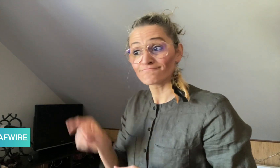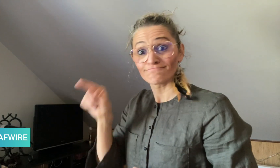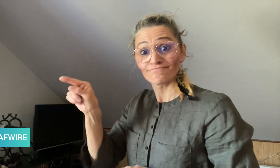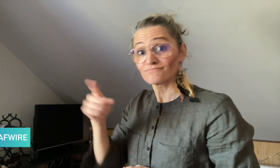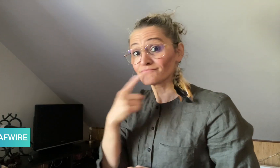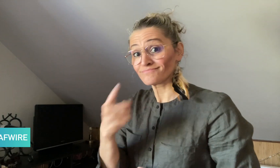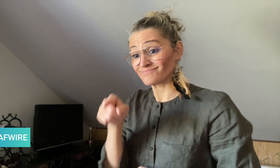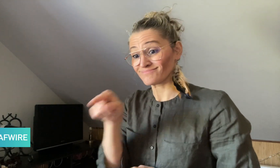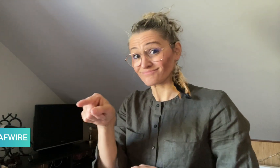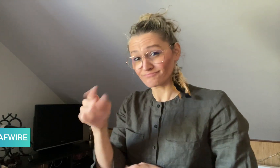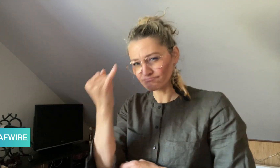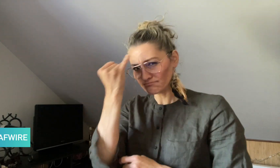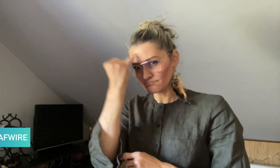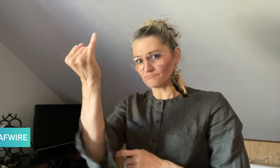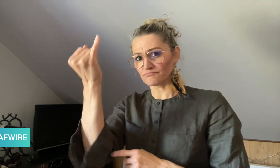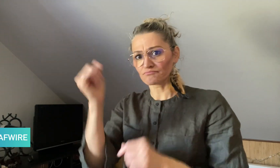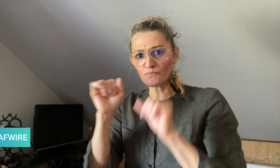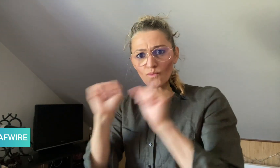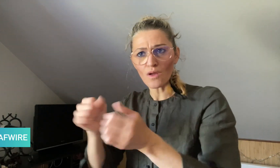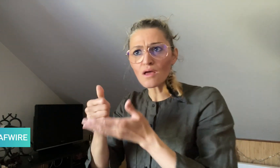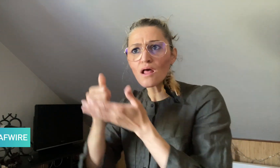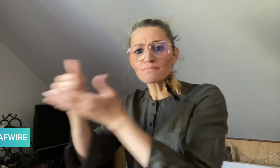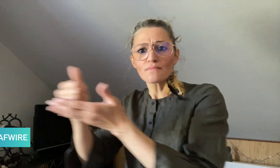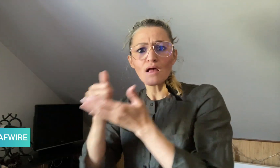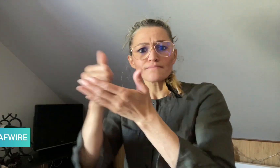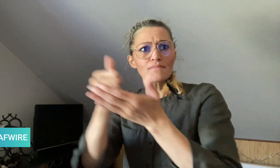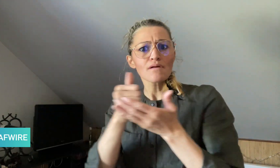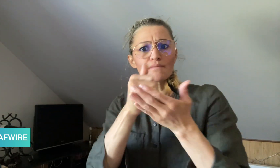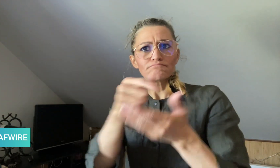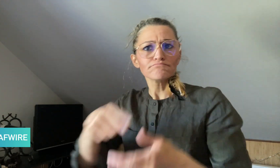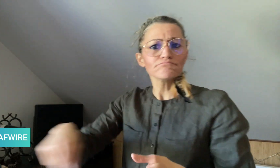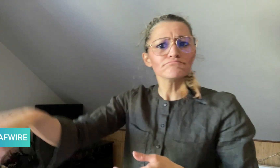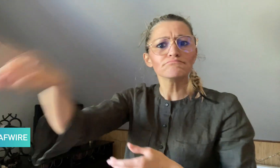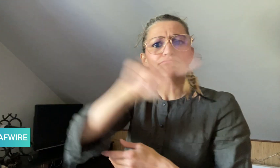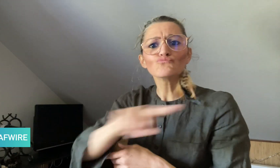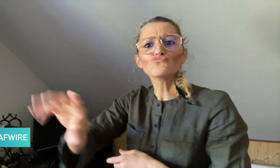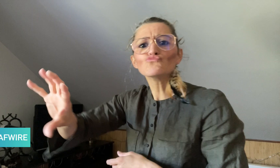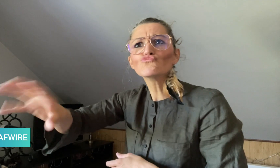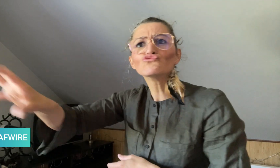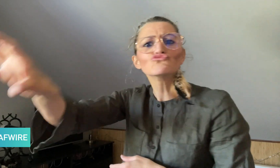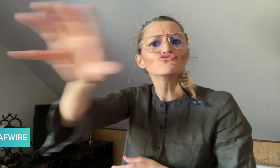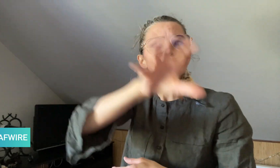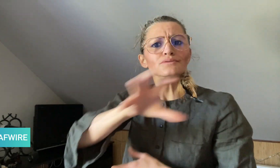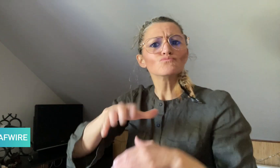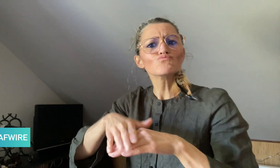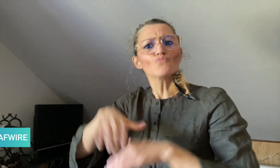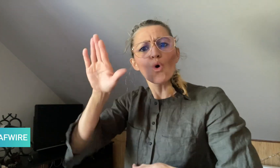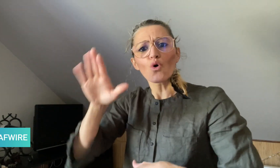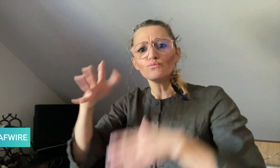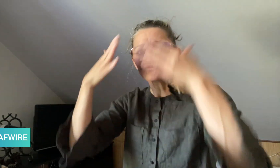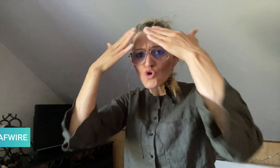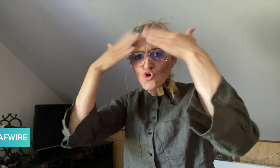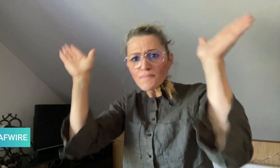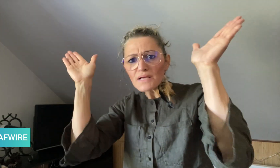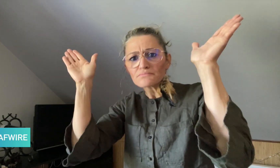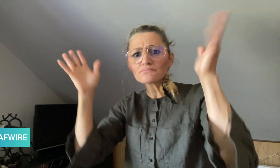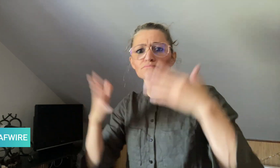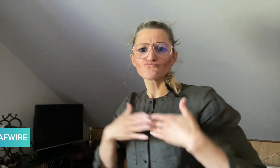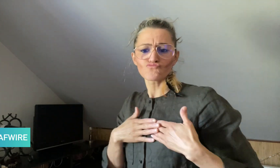help these countries become more open to allowing Deaf people